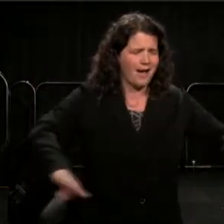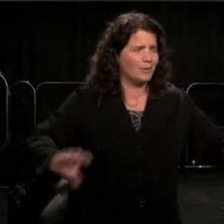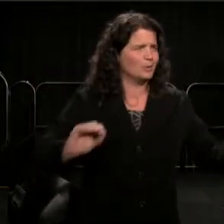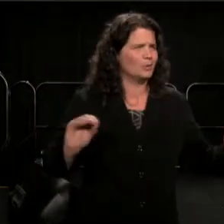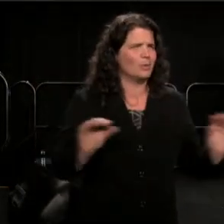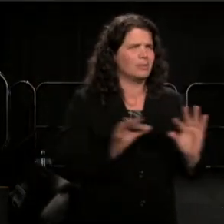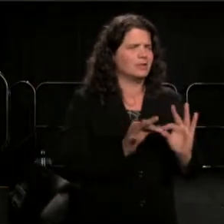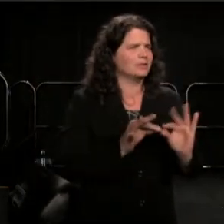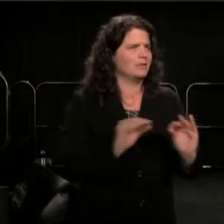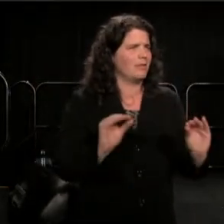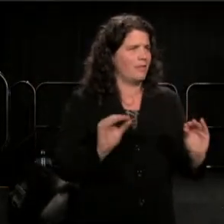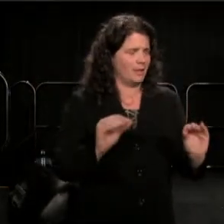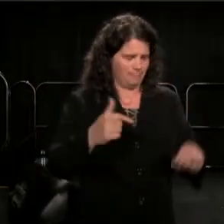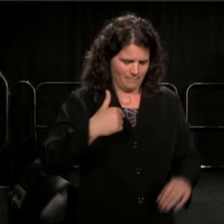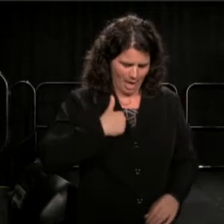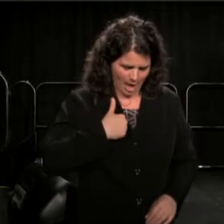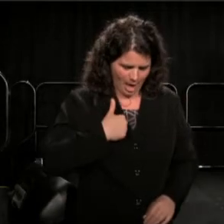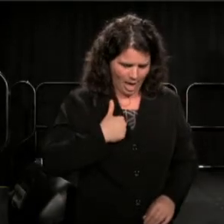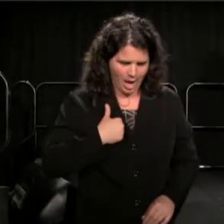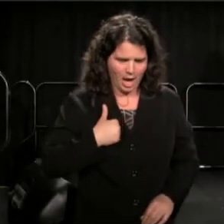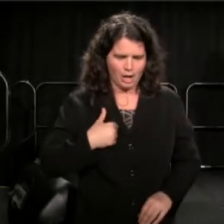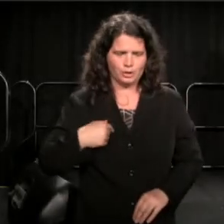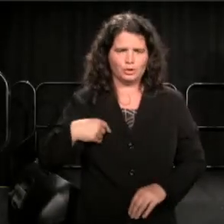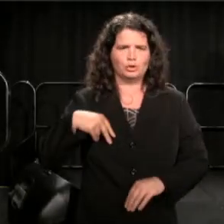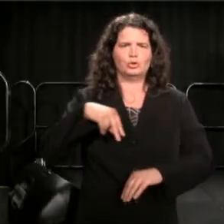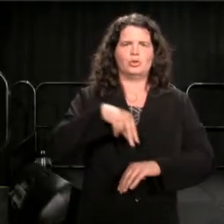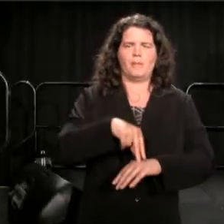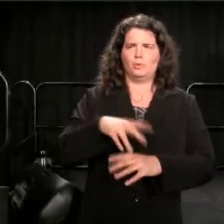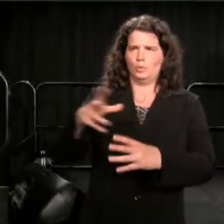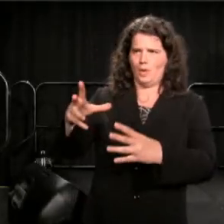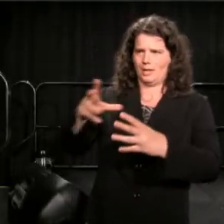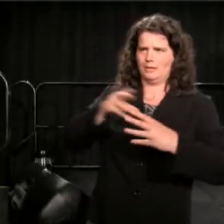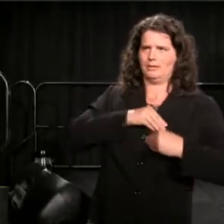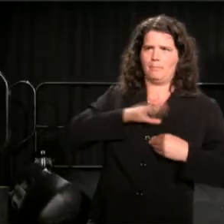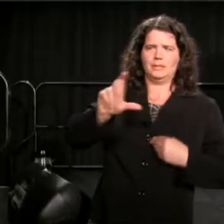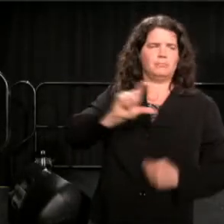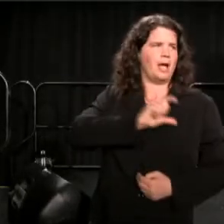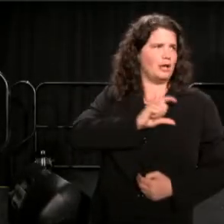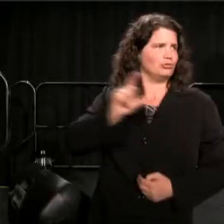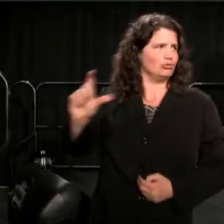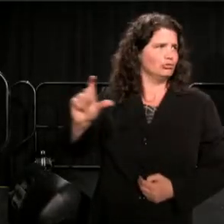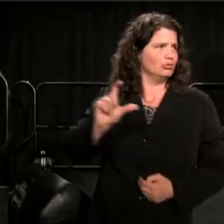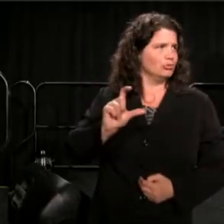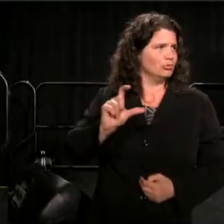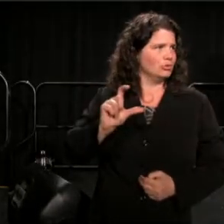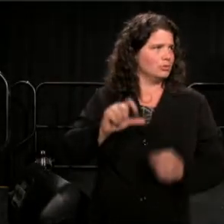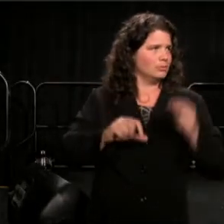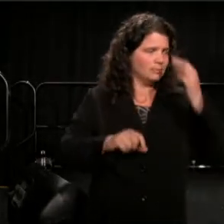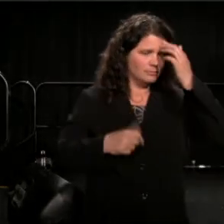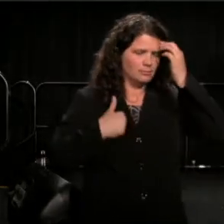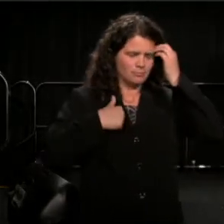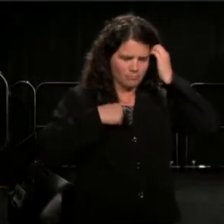And I stood up to accept the badge and I start crying.